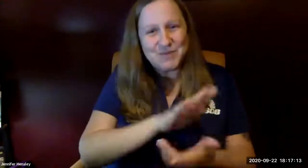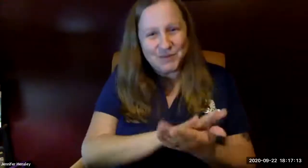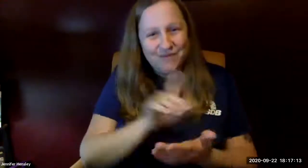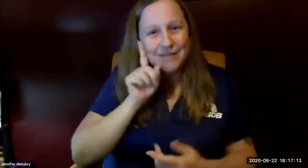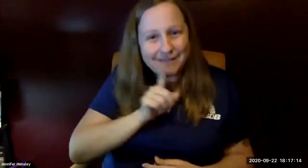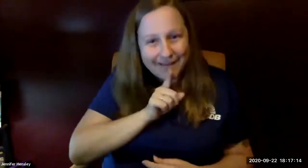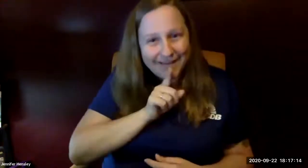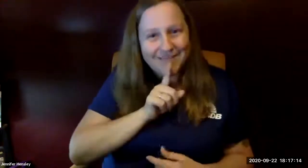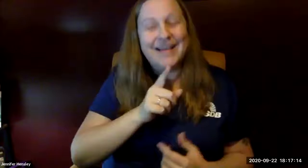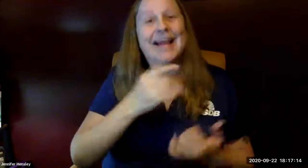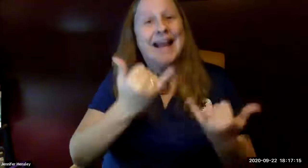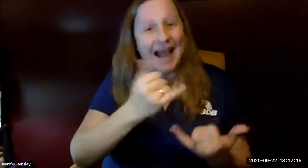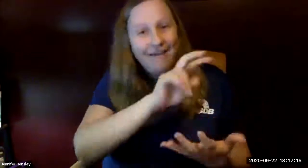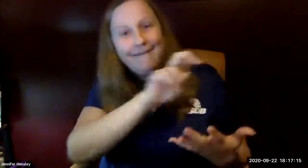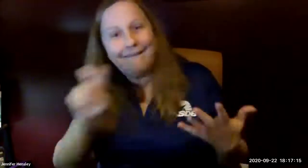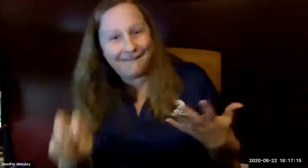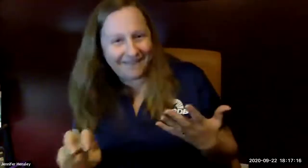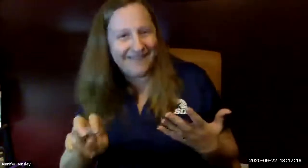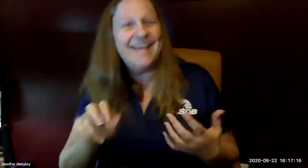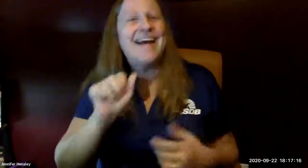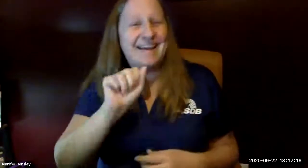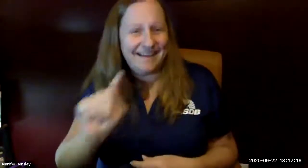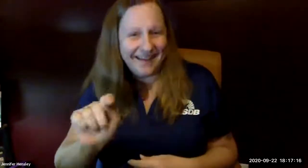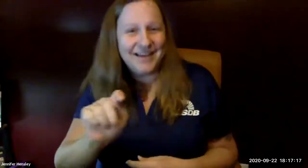he was formerly at phoenix day school